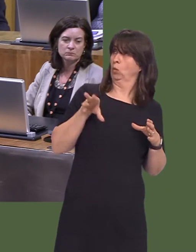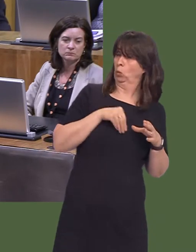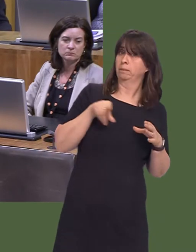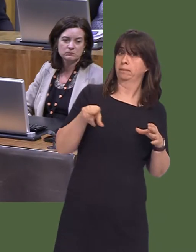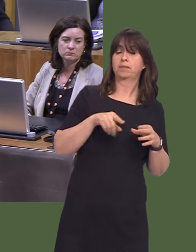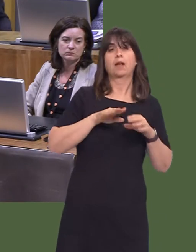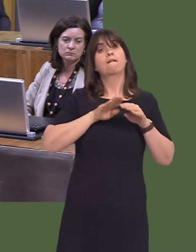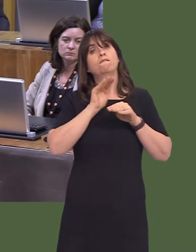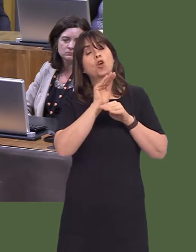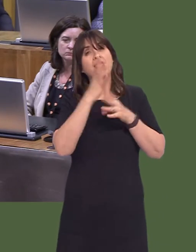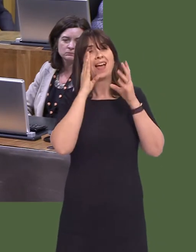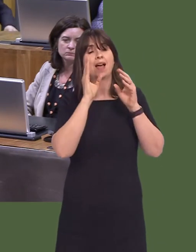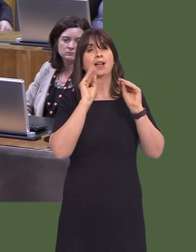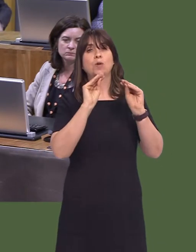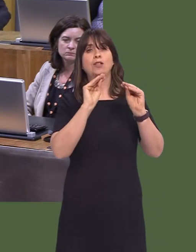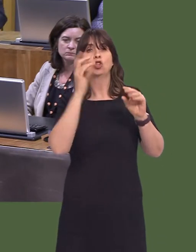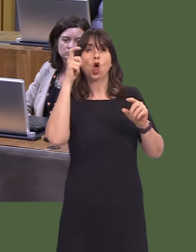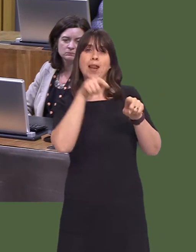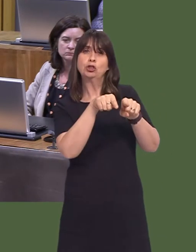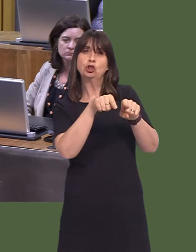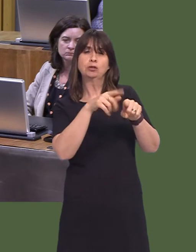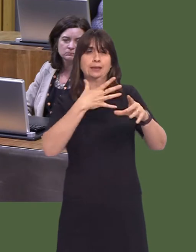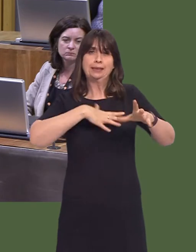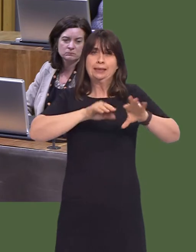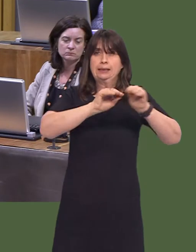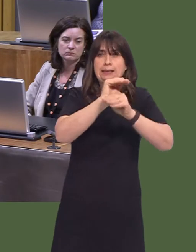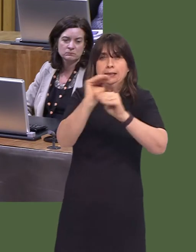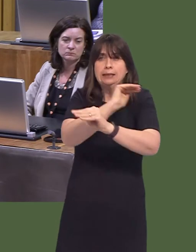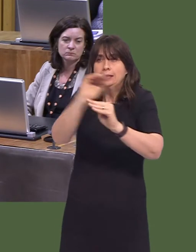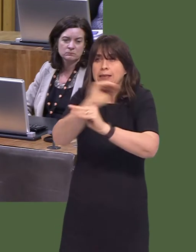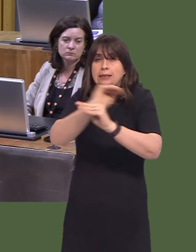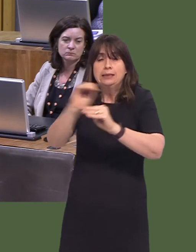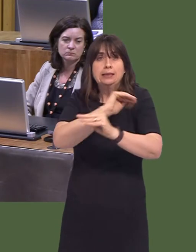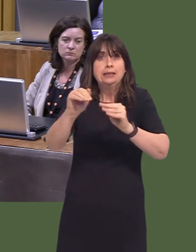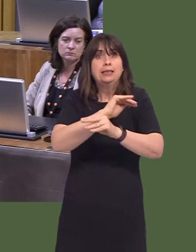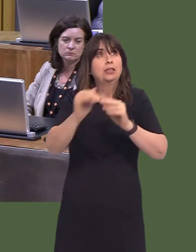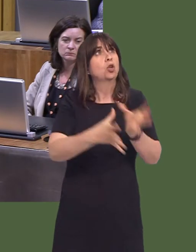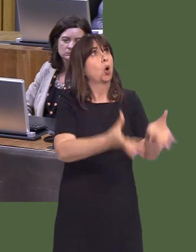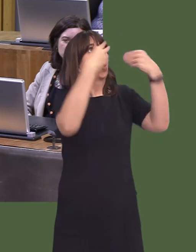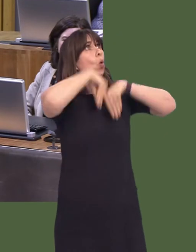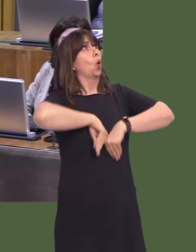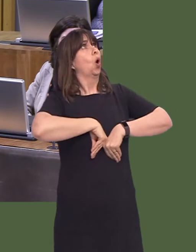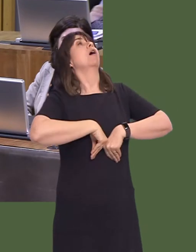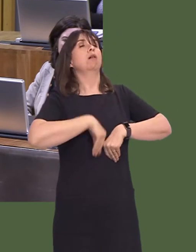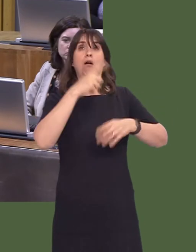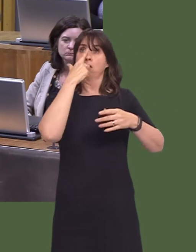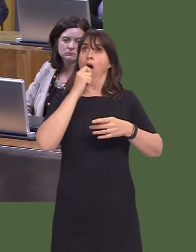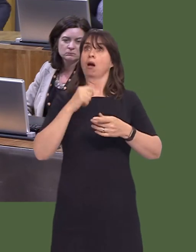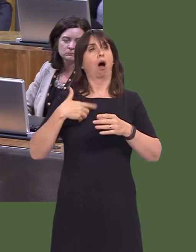FE colleges to make sure people have the skills they need to increase their personal incomes, and that is the way, to me, to look to drive up GVA per head.